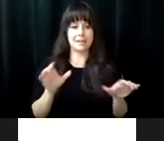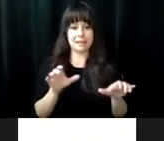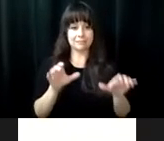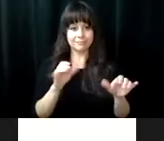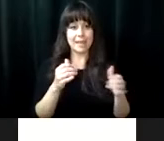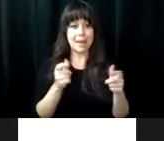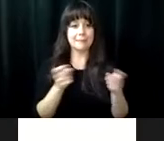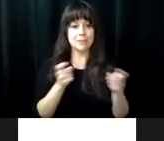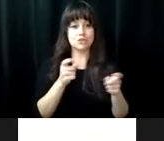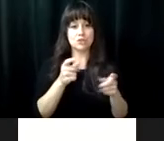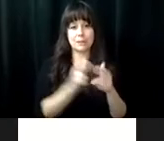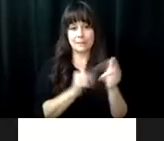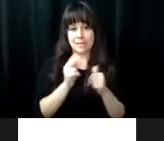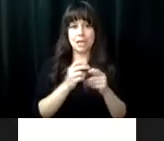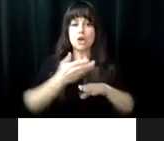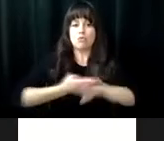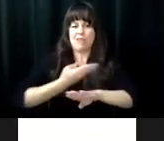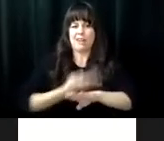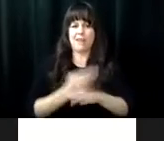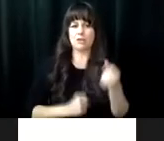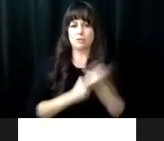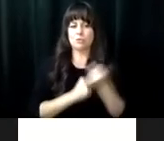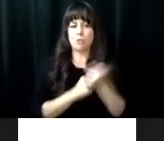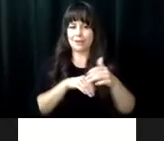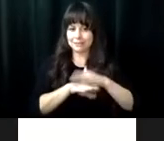and 28 private dorm rooms. In 2012 the activities and